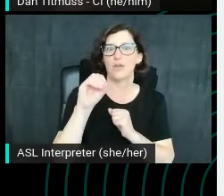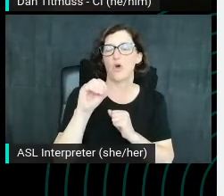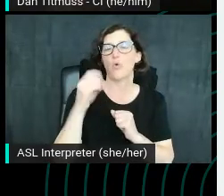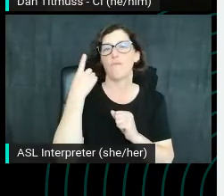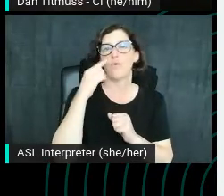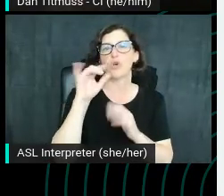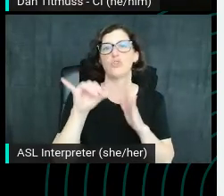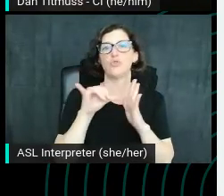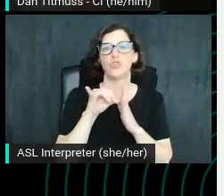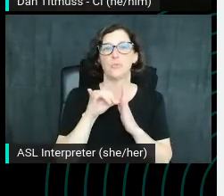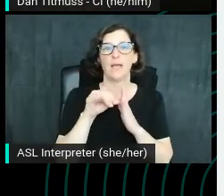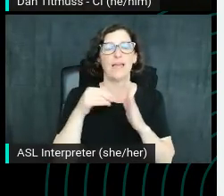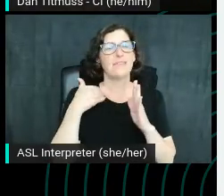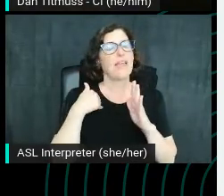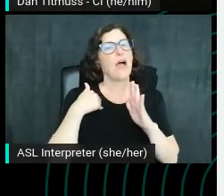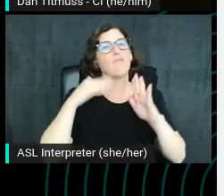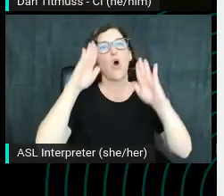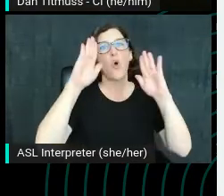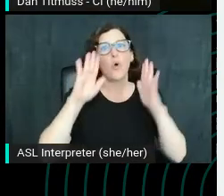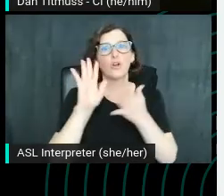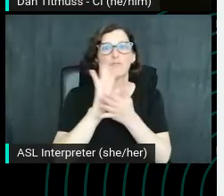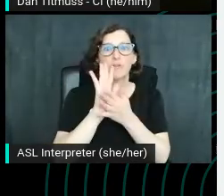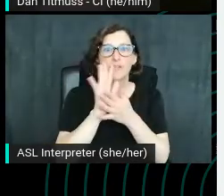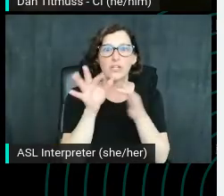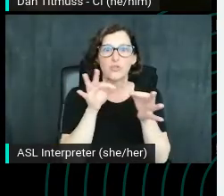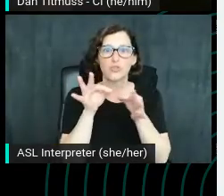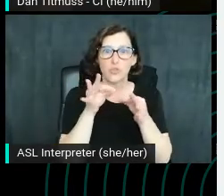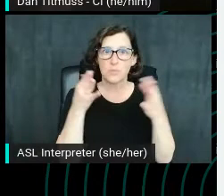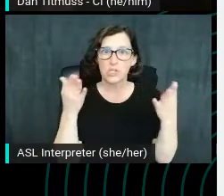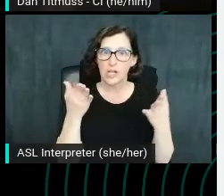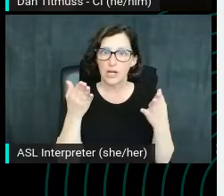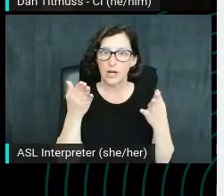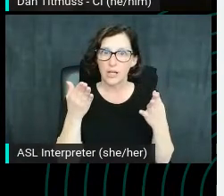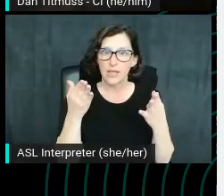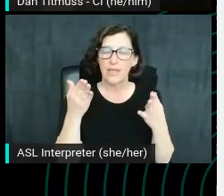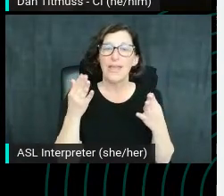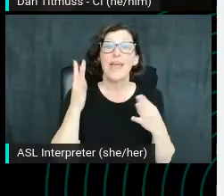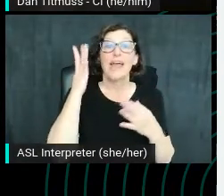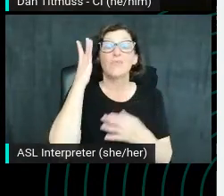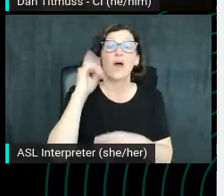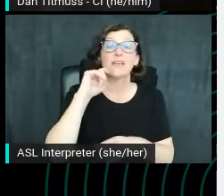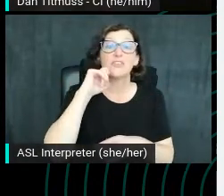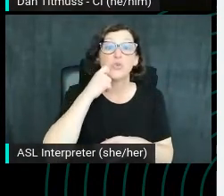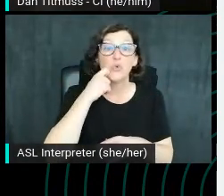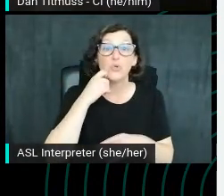Another really excellent video description here. And one of the really cool things about this is that you can use it to